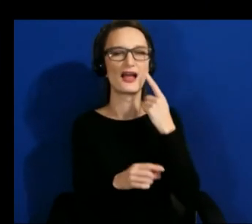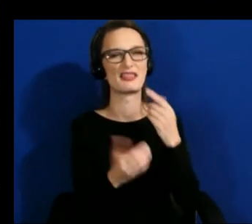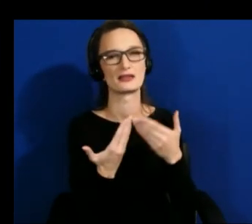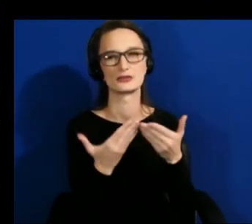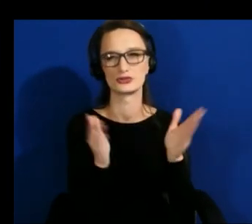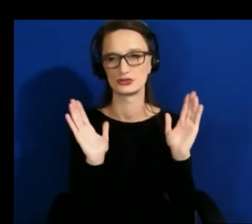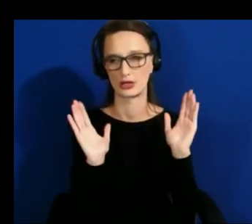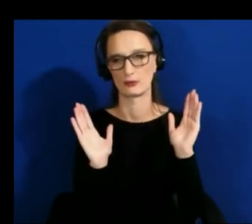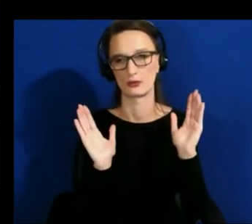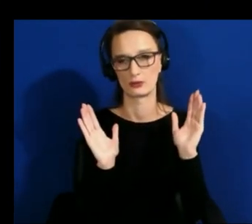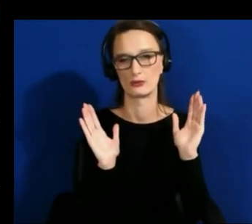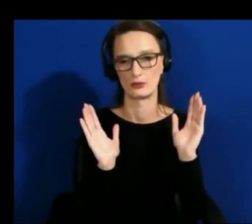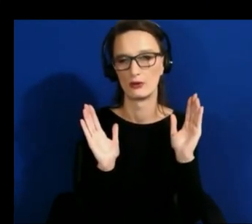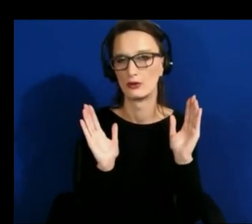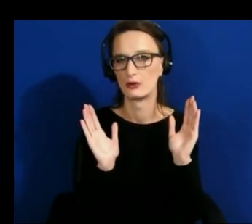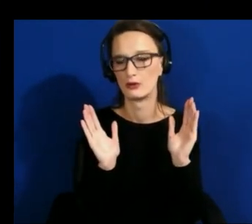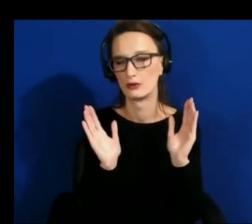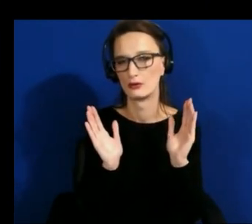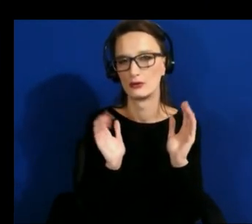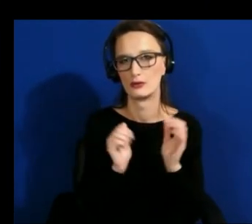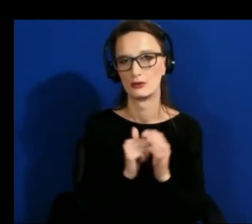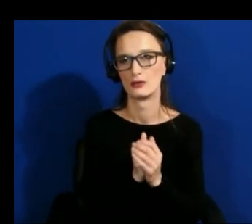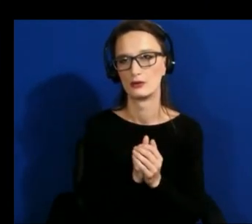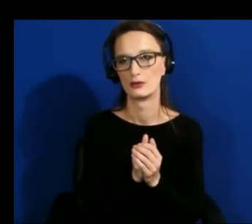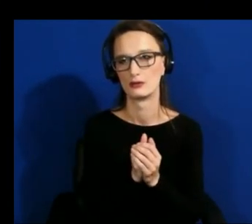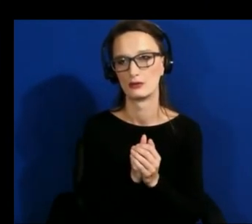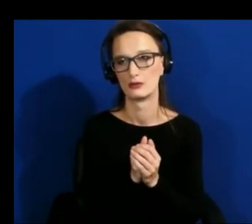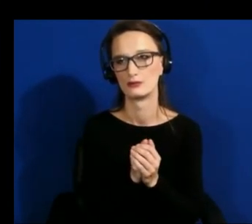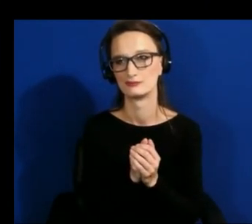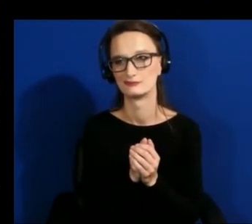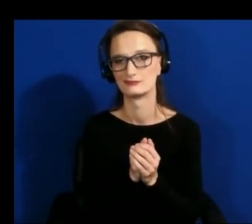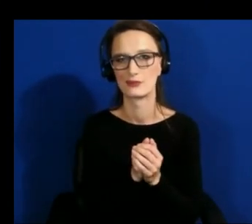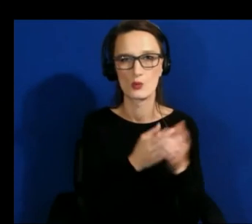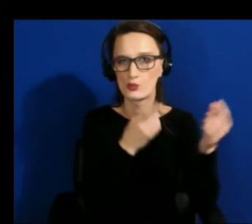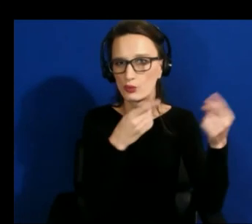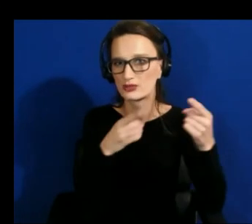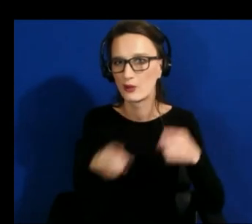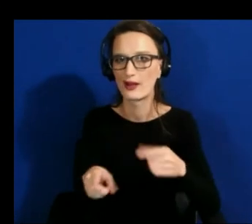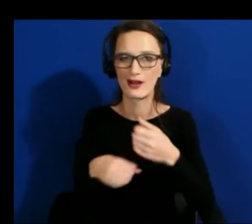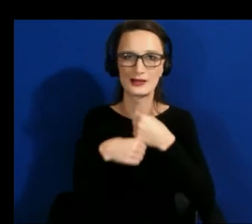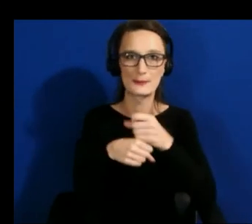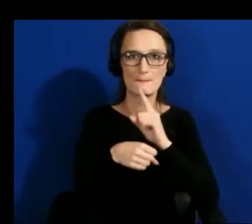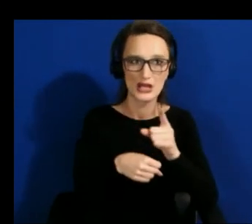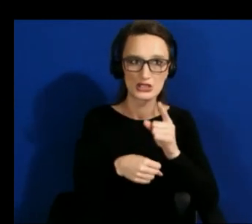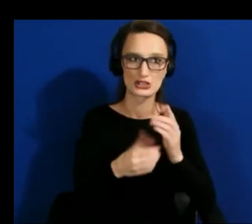are going on um to sort of make sure that people have training to become knowledgeable in this area